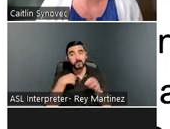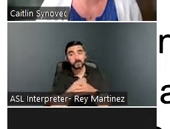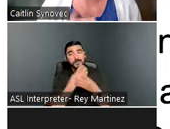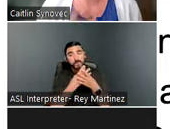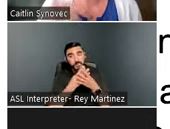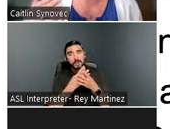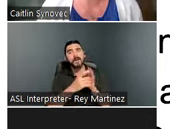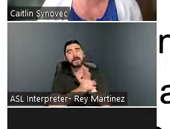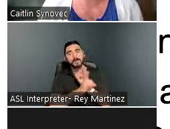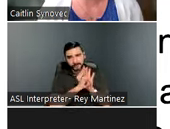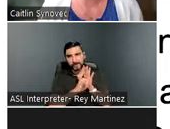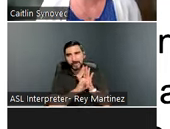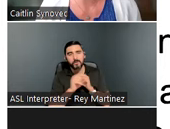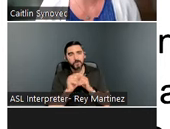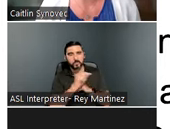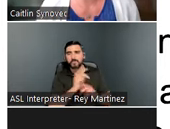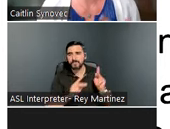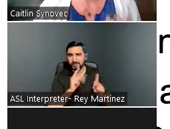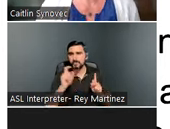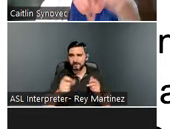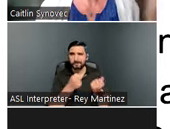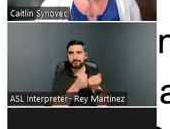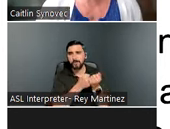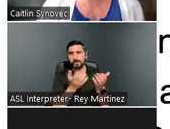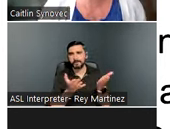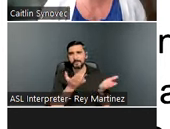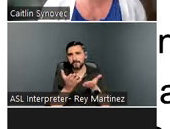injury and who might need different supports and services. We want to make sure that those